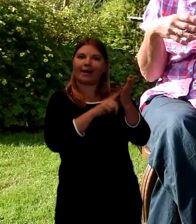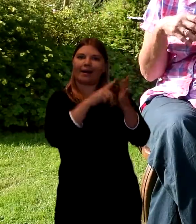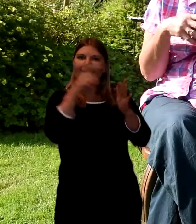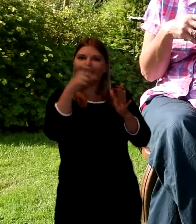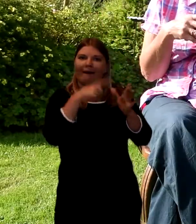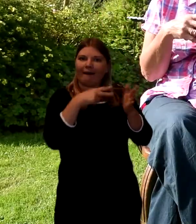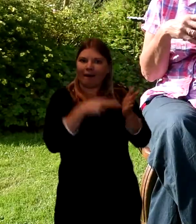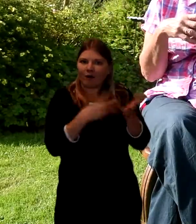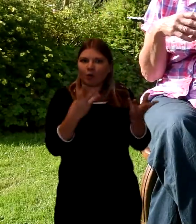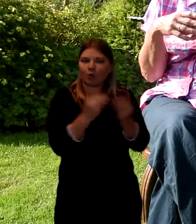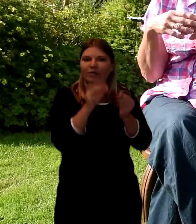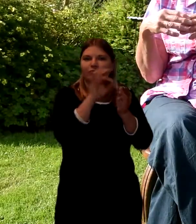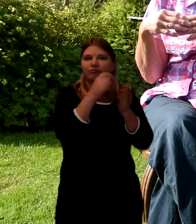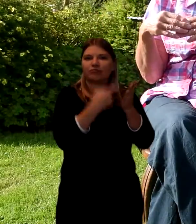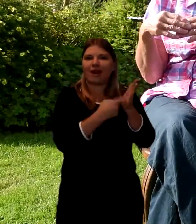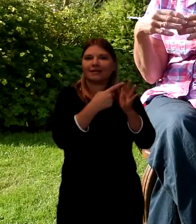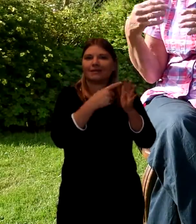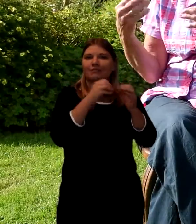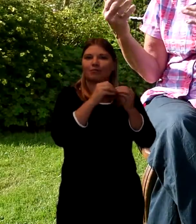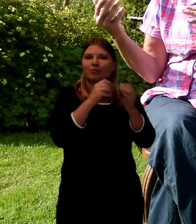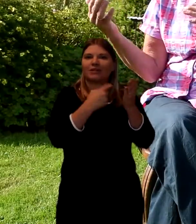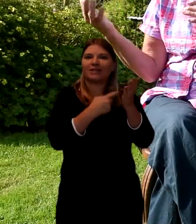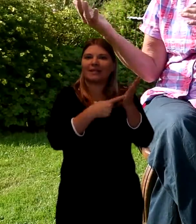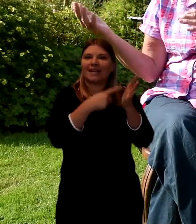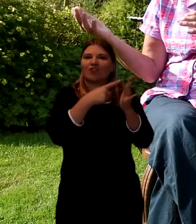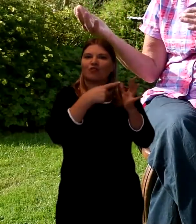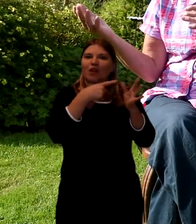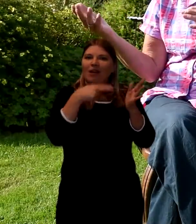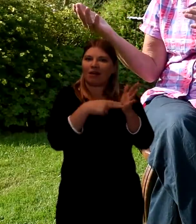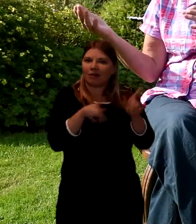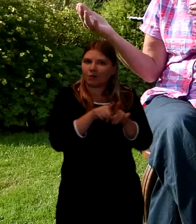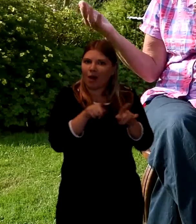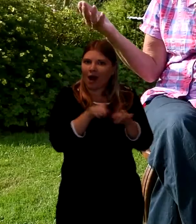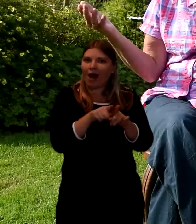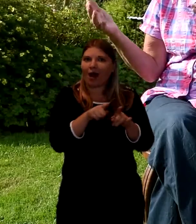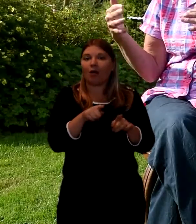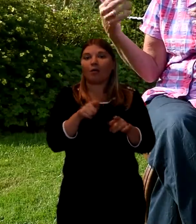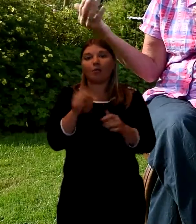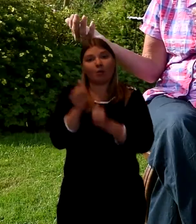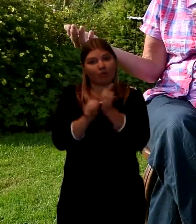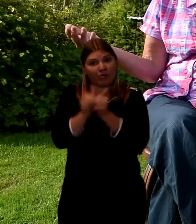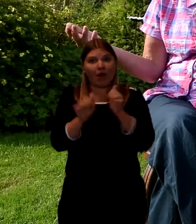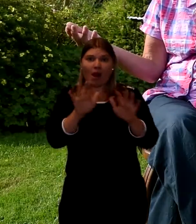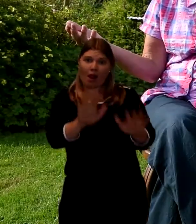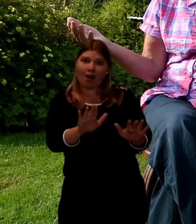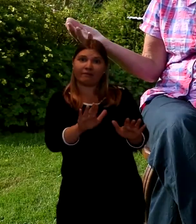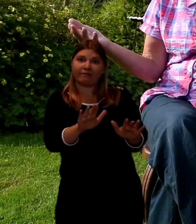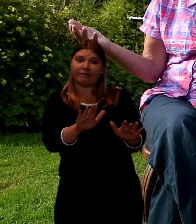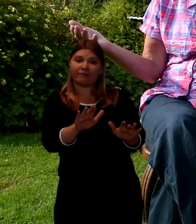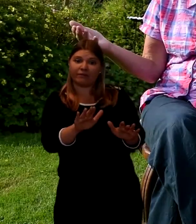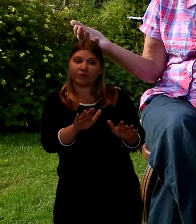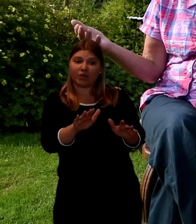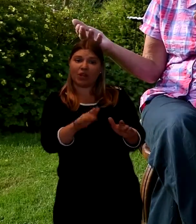I was quite surprised to see that my brother had actually been left in church overnight which was obviously the tradition years and years ago here.